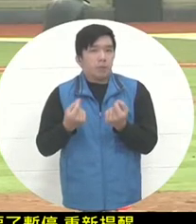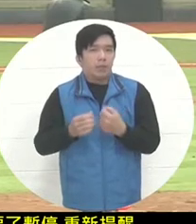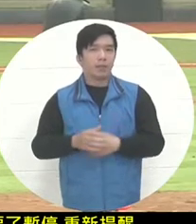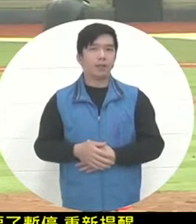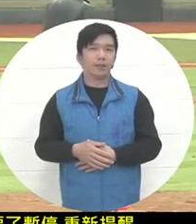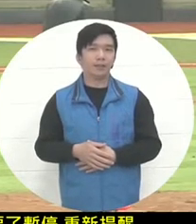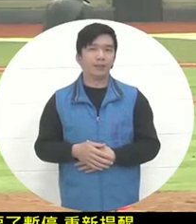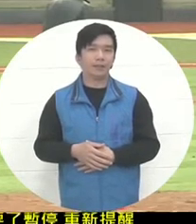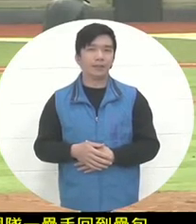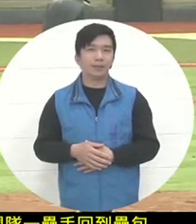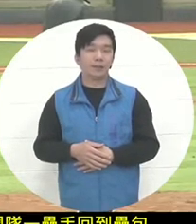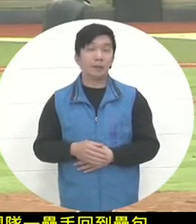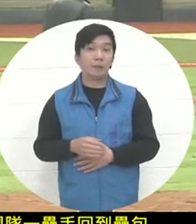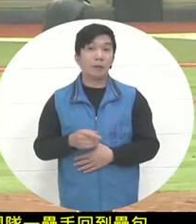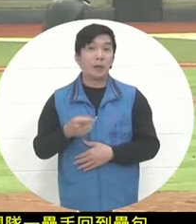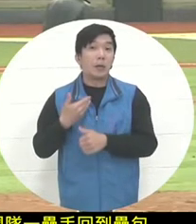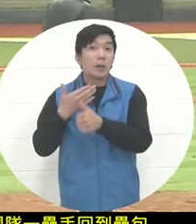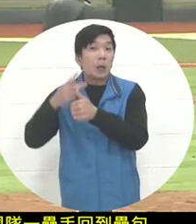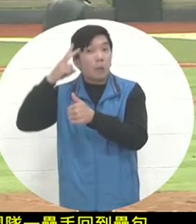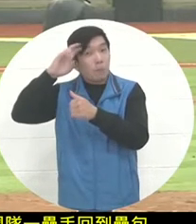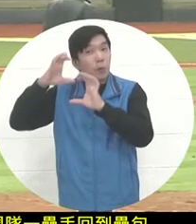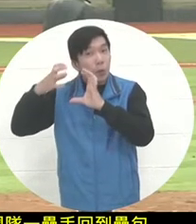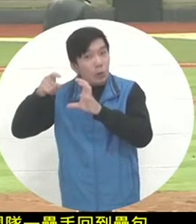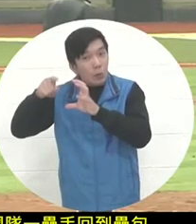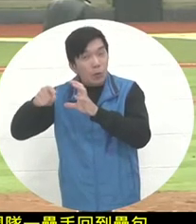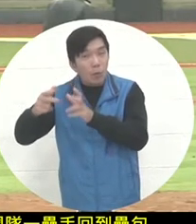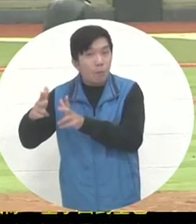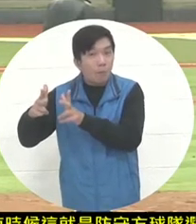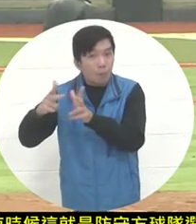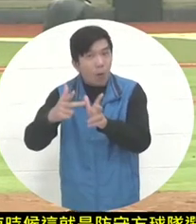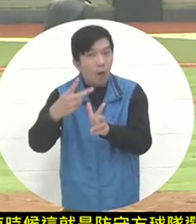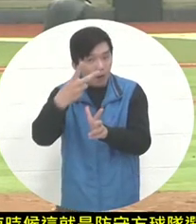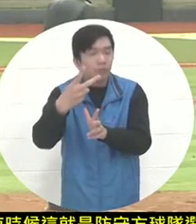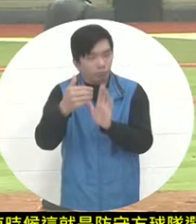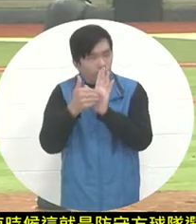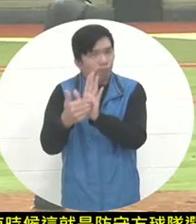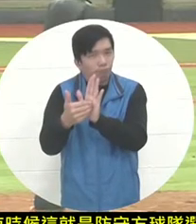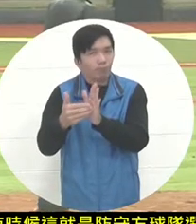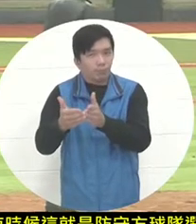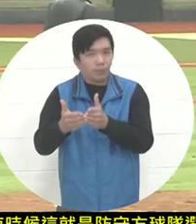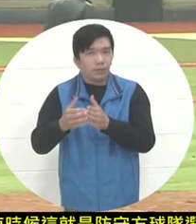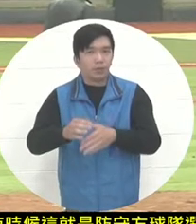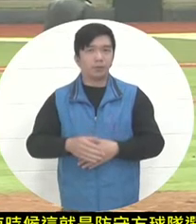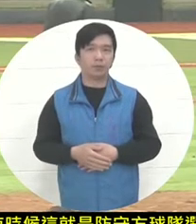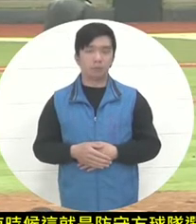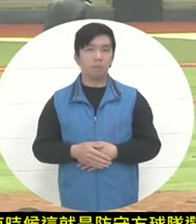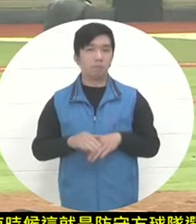If they don’t want the opponent to easily enter the battle and score points , of course the defensive commander or coaching staff